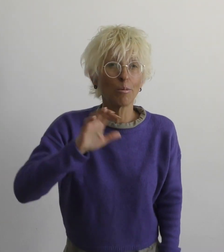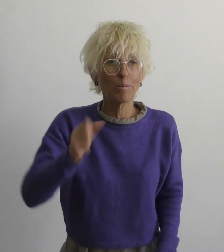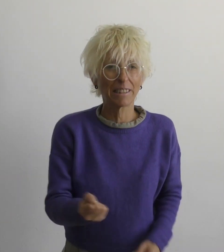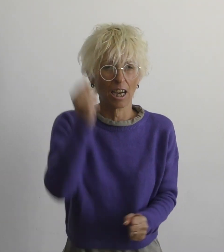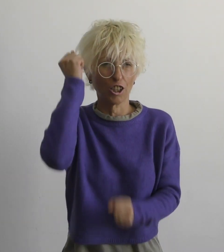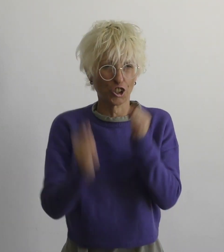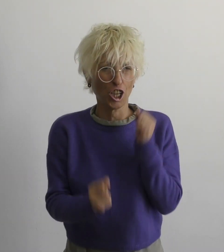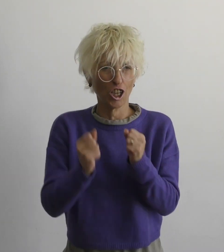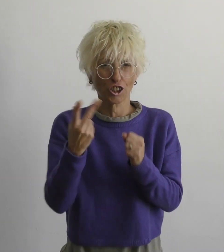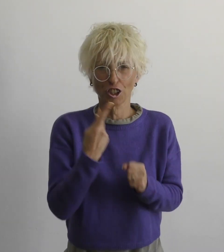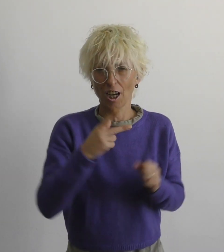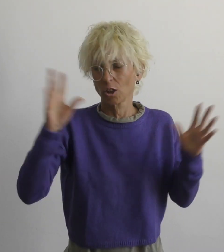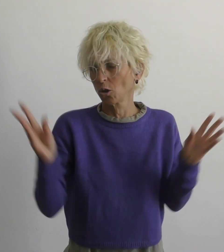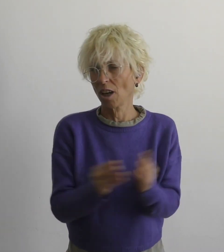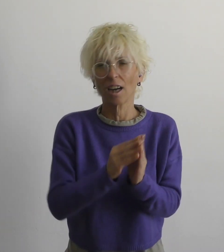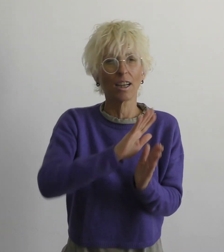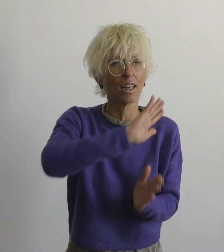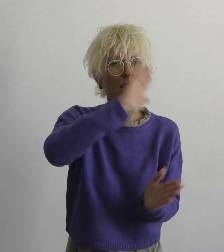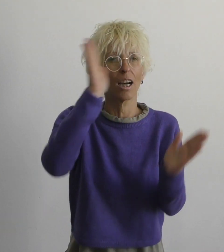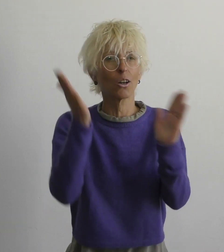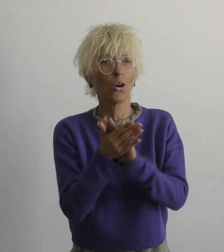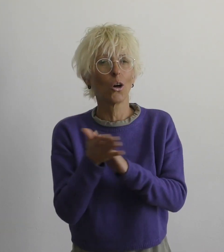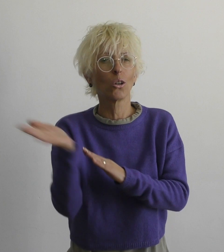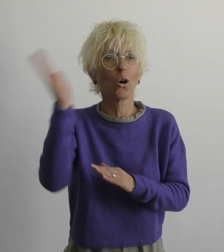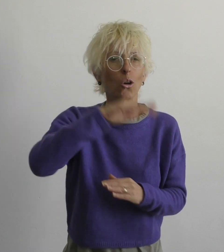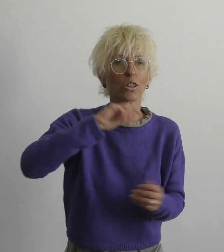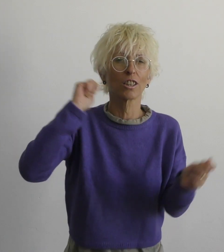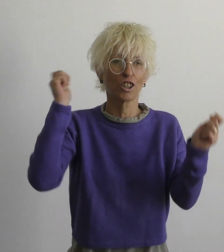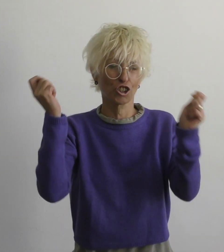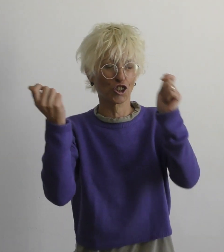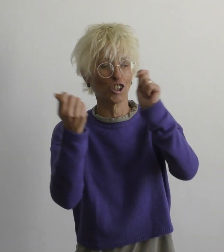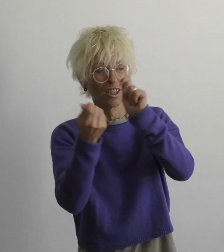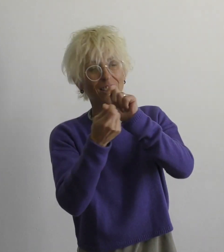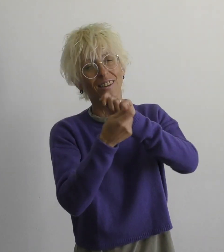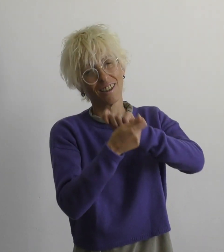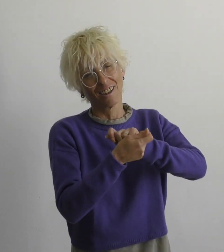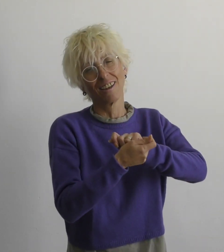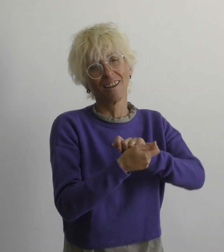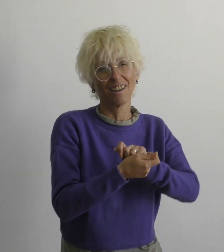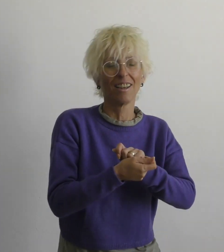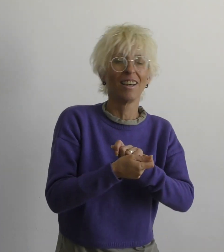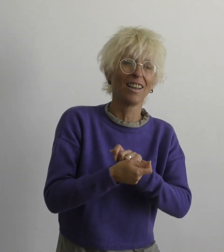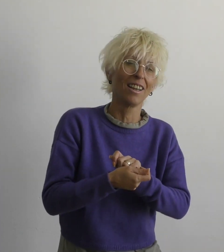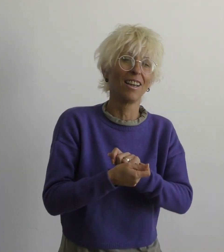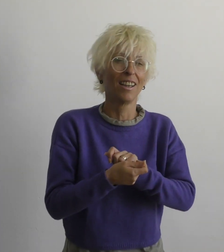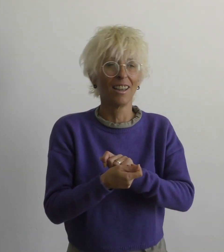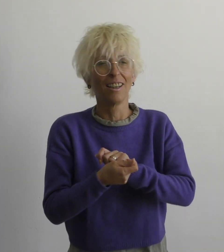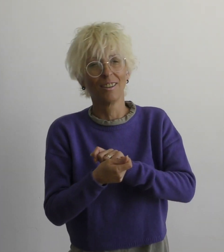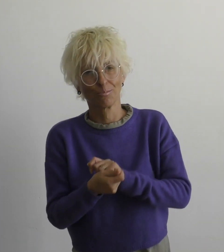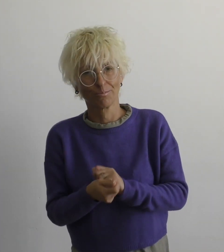Even if it's hard Both of us together will change everything